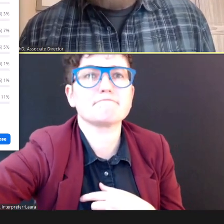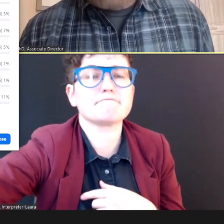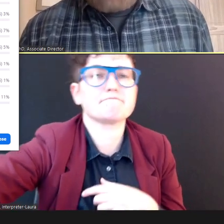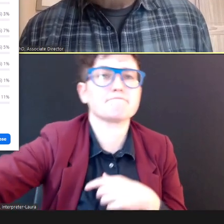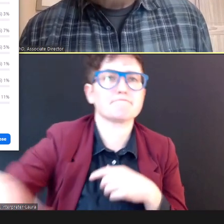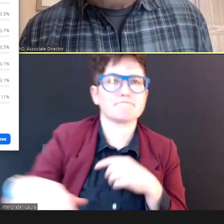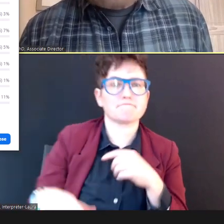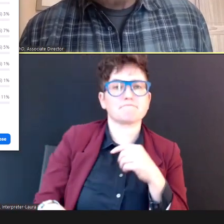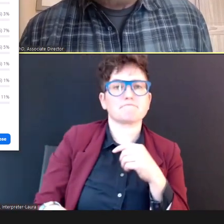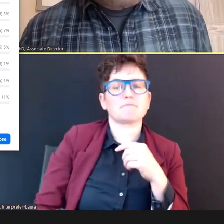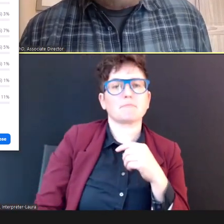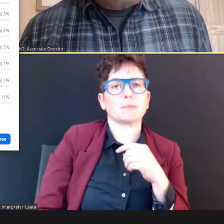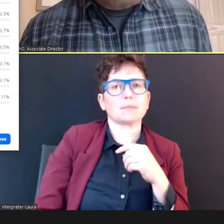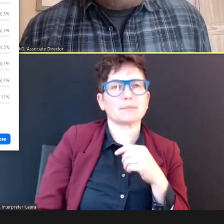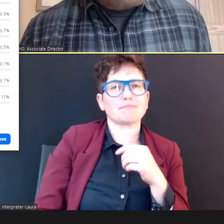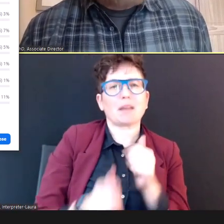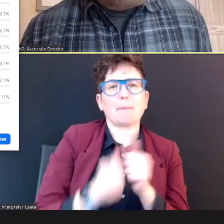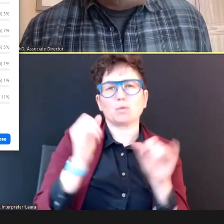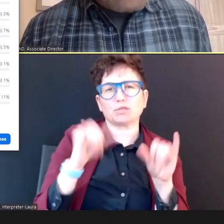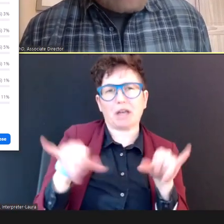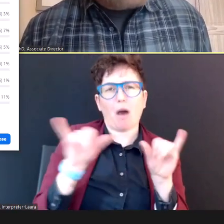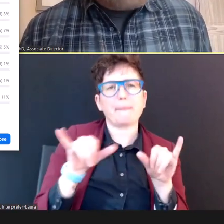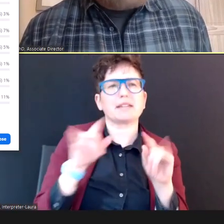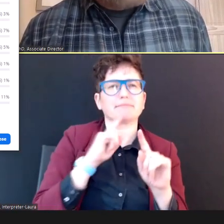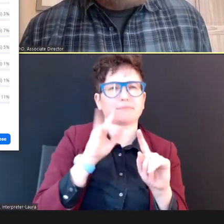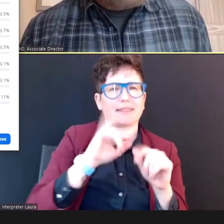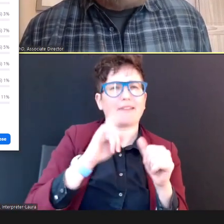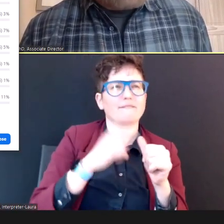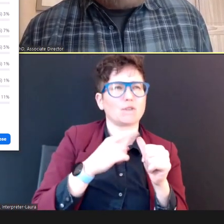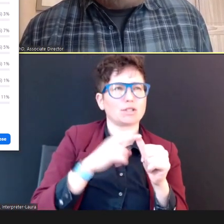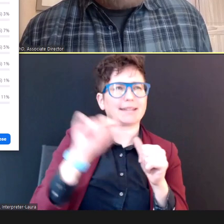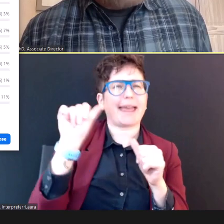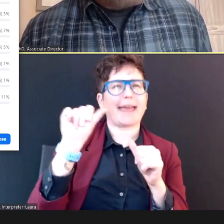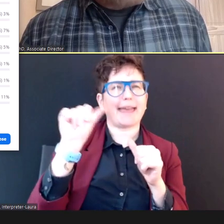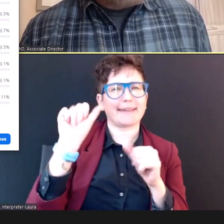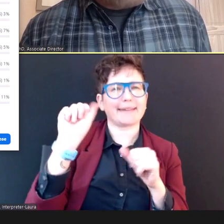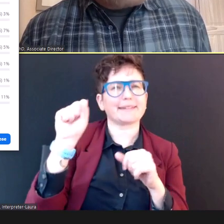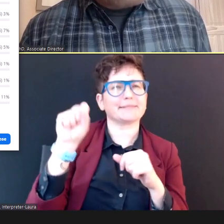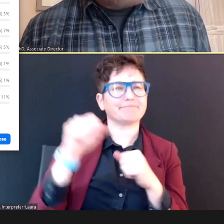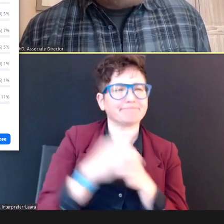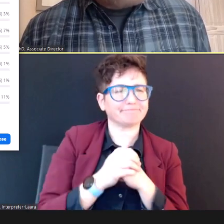first A column, the -- the -- those three different devices you see there.